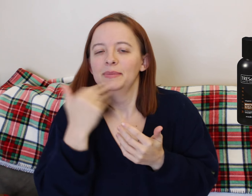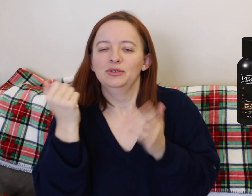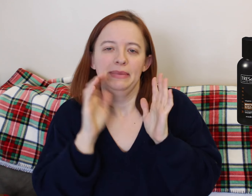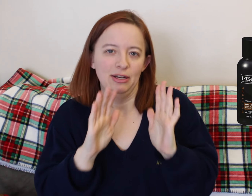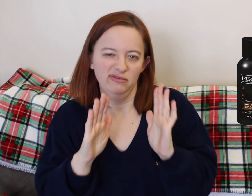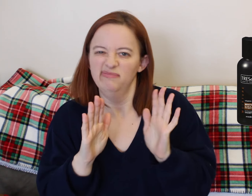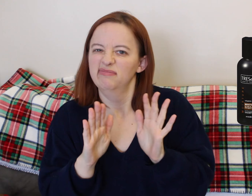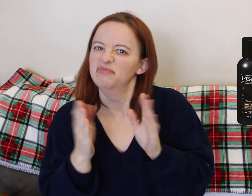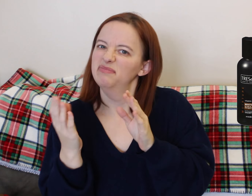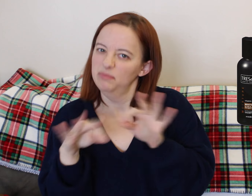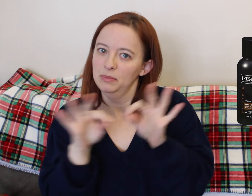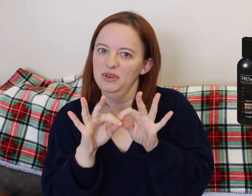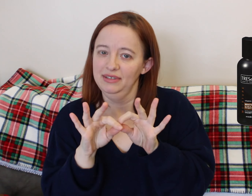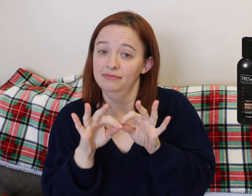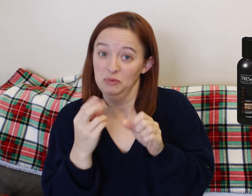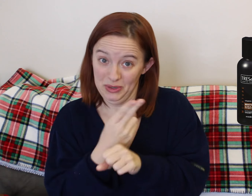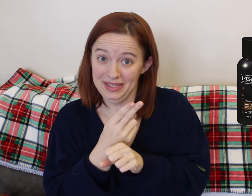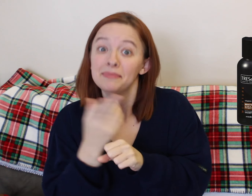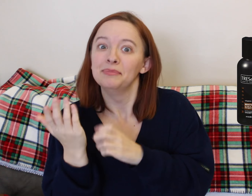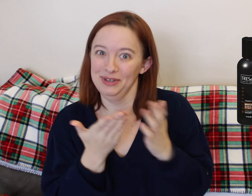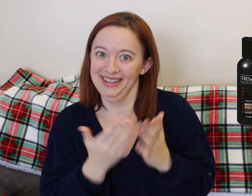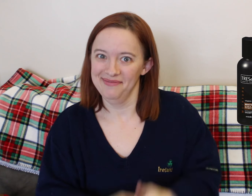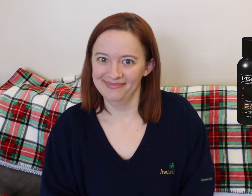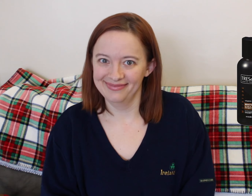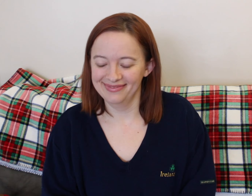soap. Whatever you have with you, cause I used all of them.